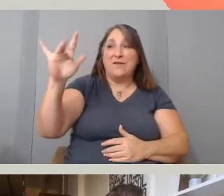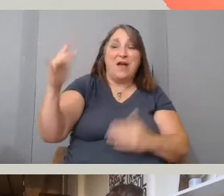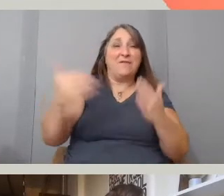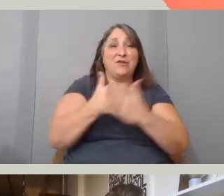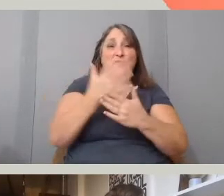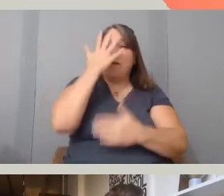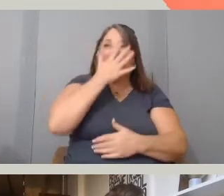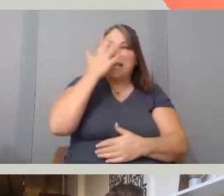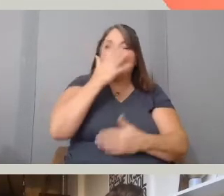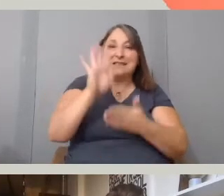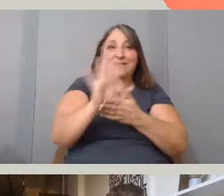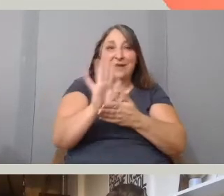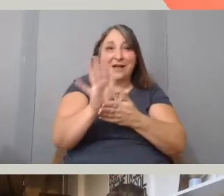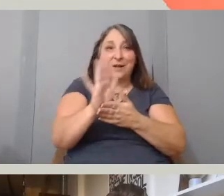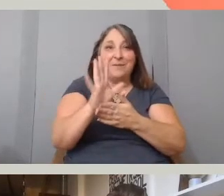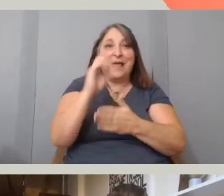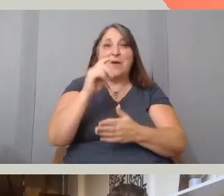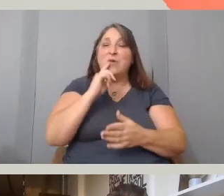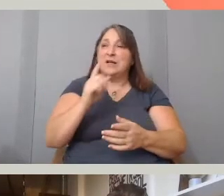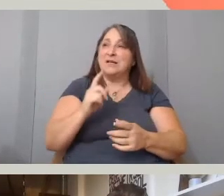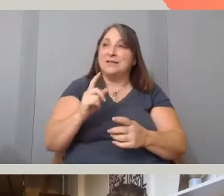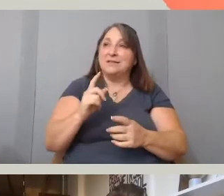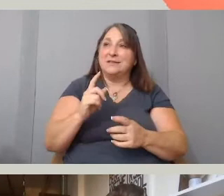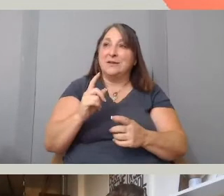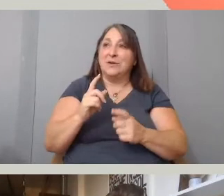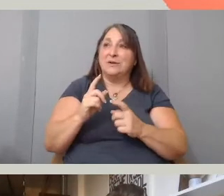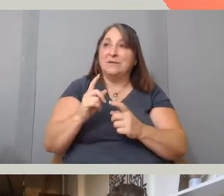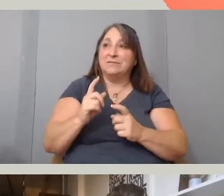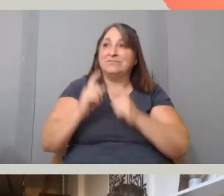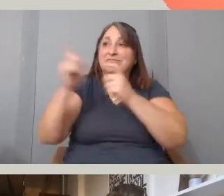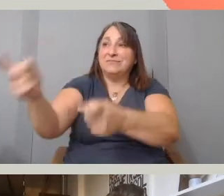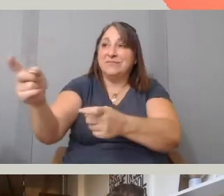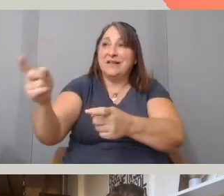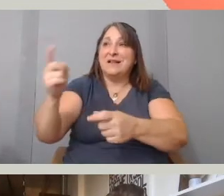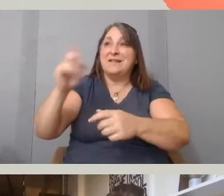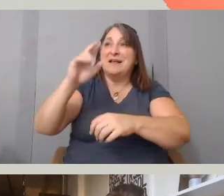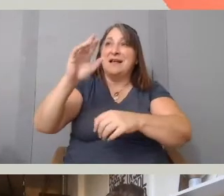the Emerging International Filmmaker title at Hot Docs.